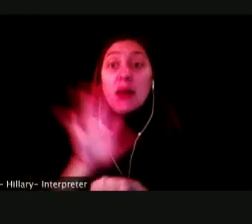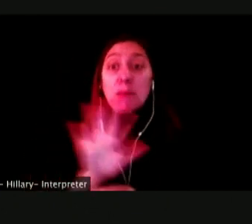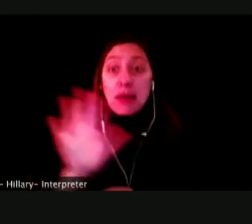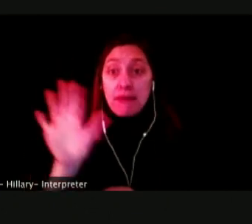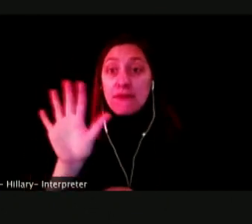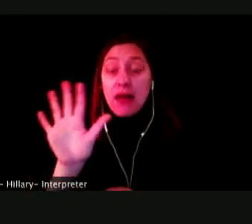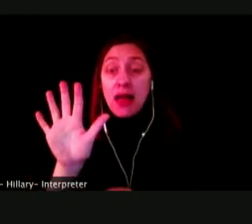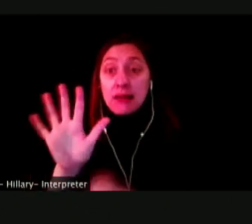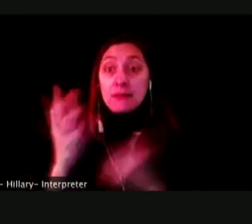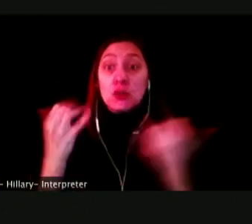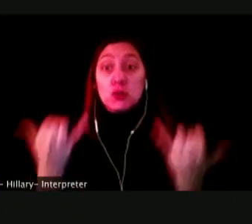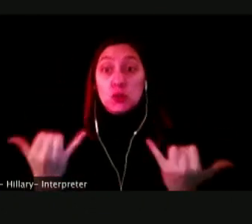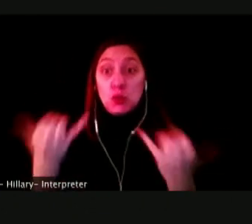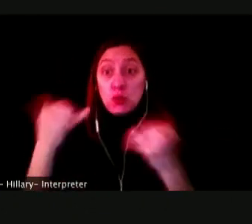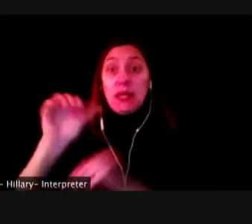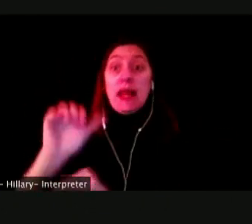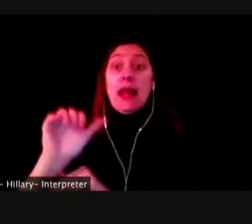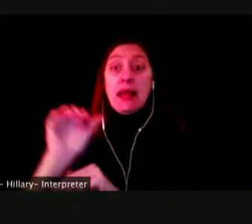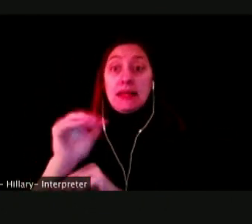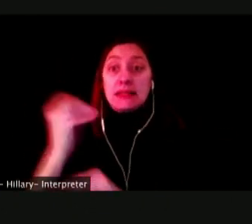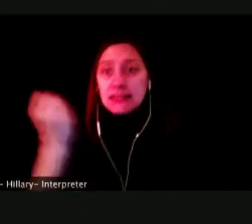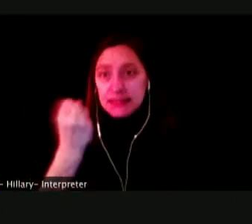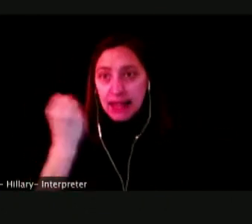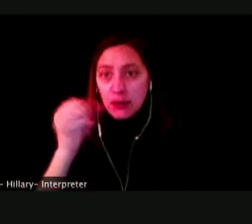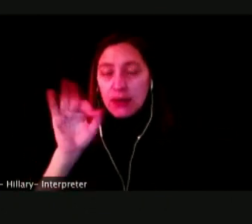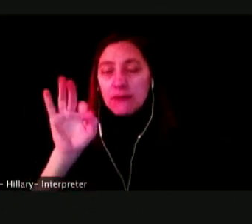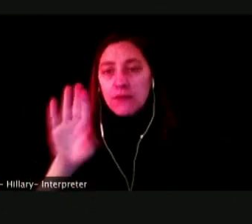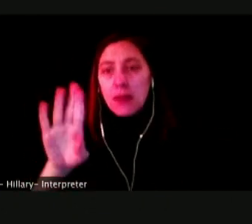THIS EVENING SATURDAY, FEBRUARY 27.